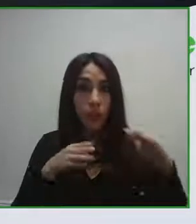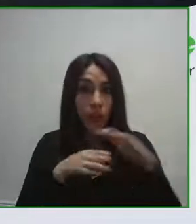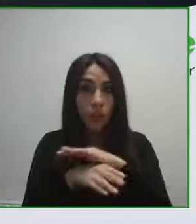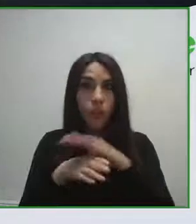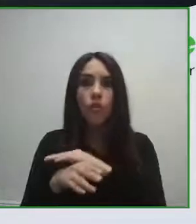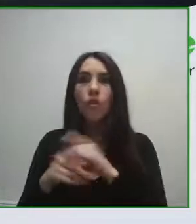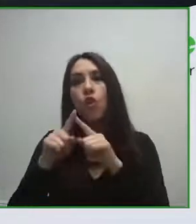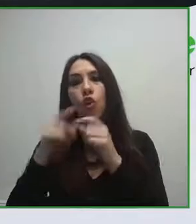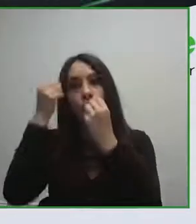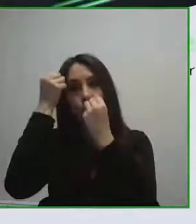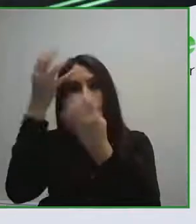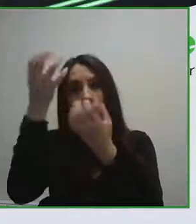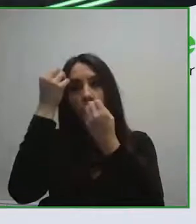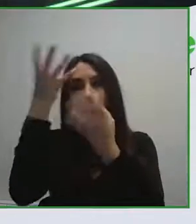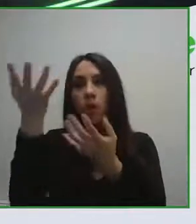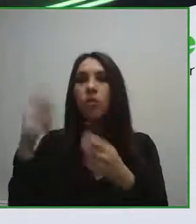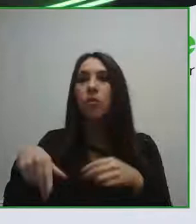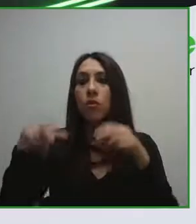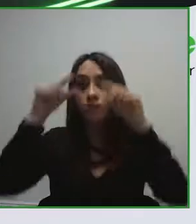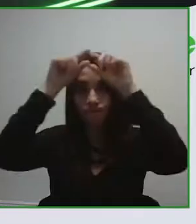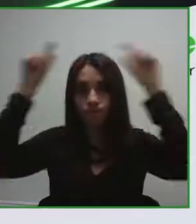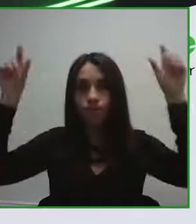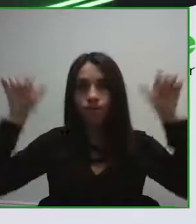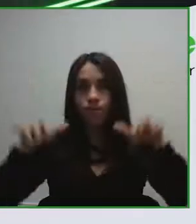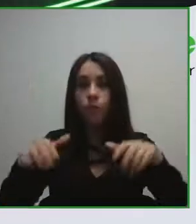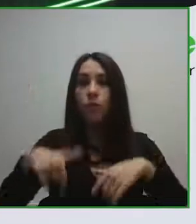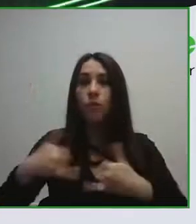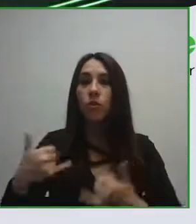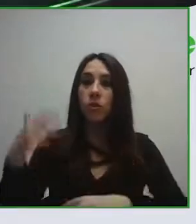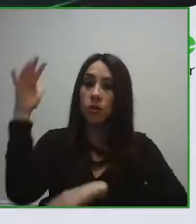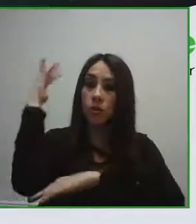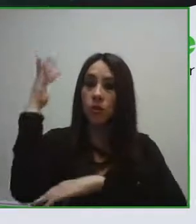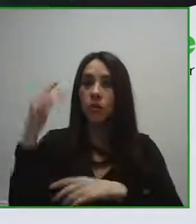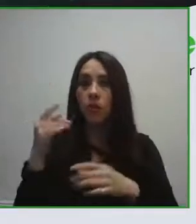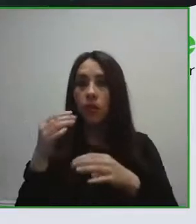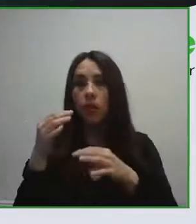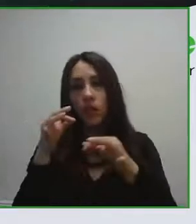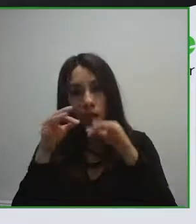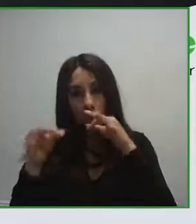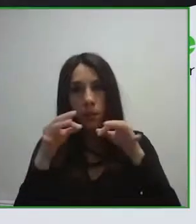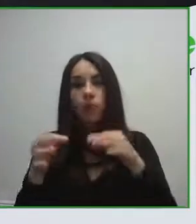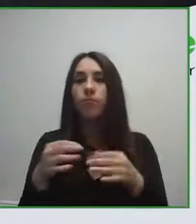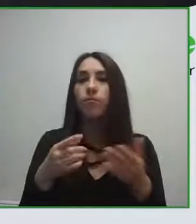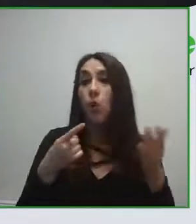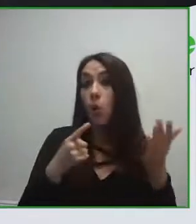this session we will have the opportunity to talk about how digital tools will allow us to solve